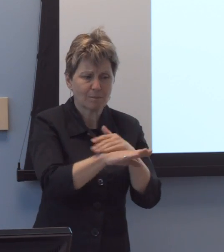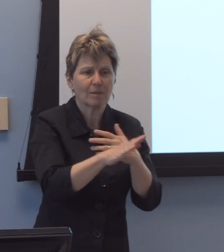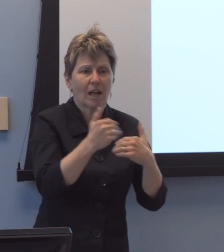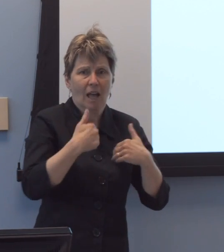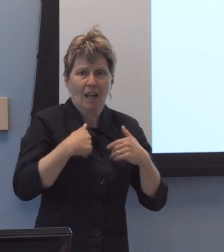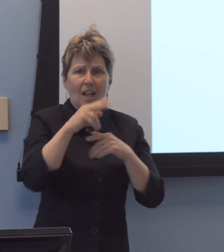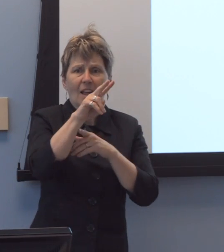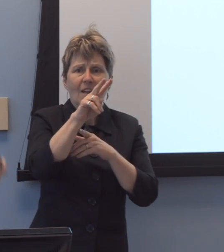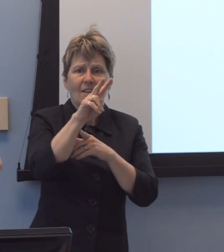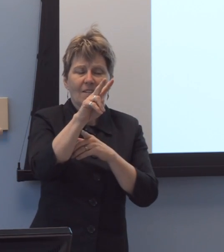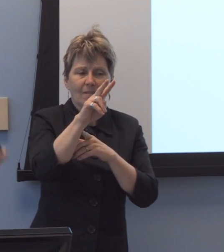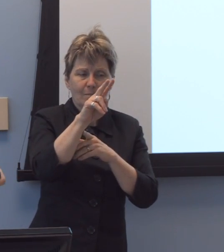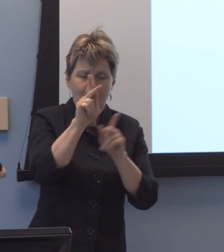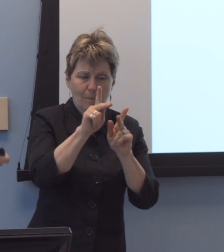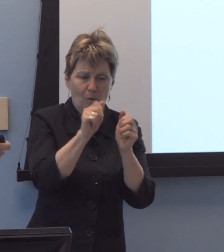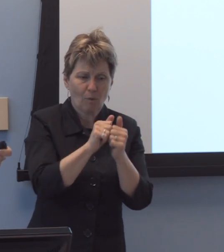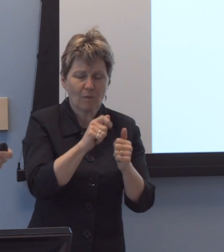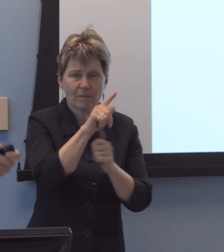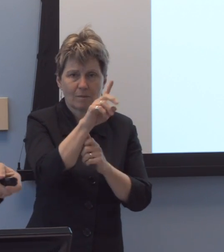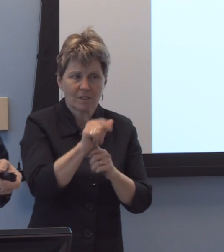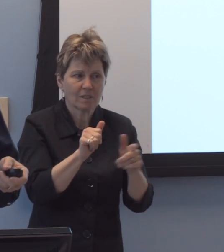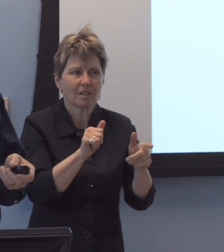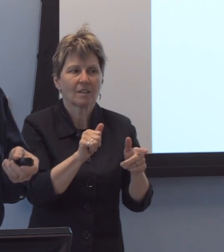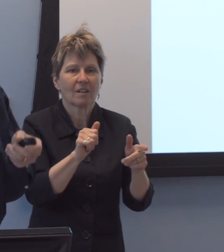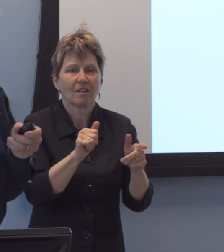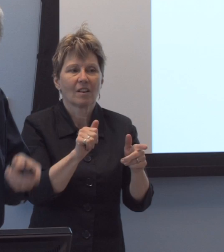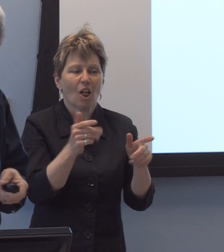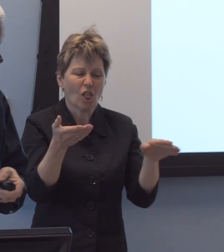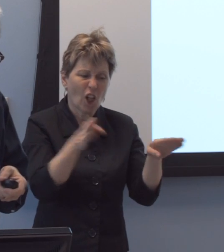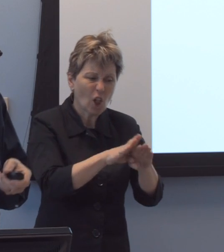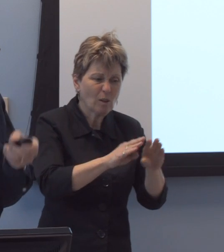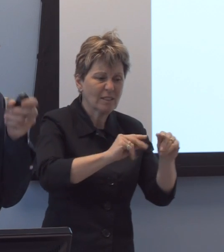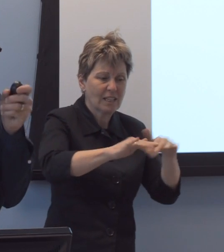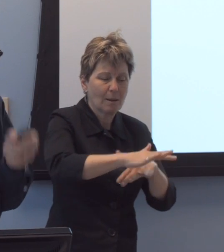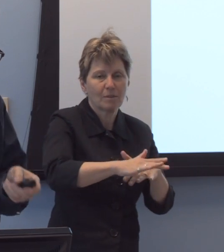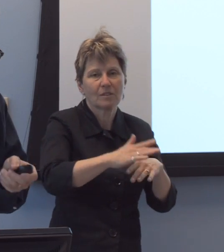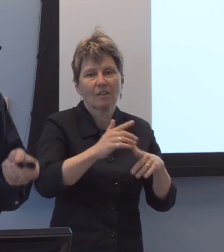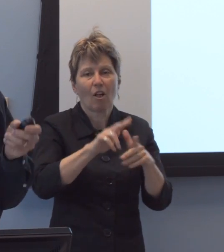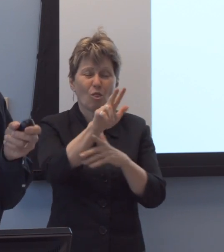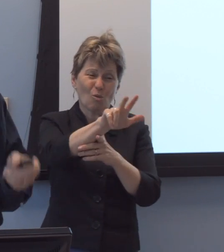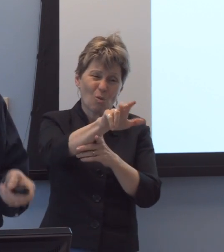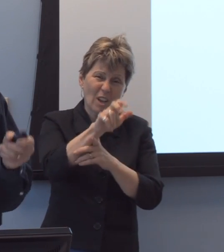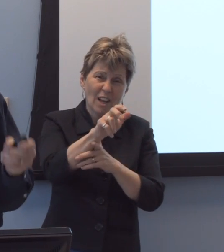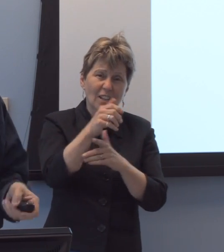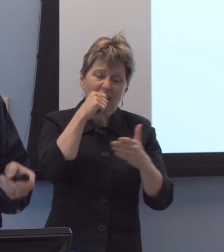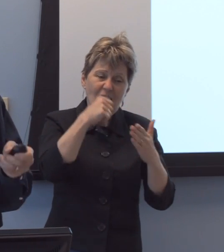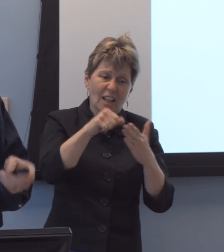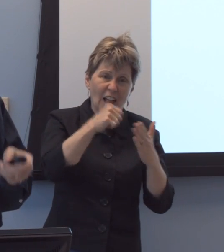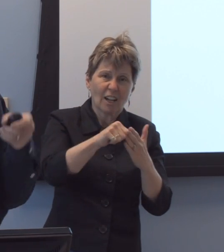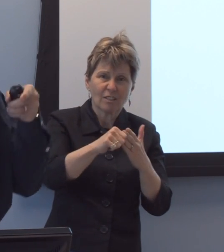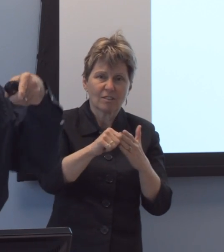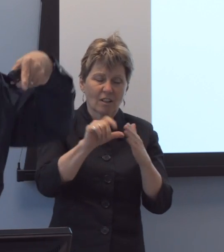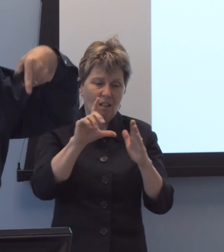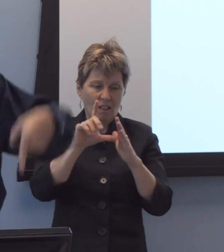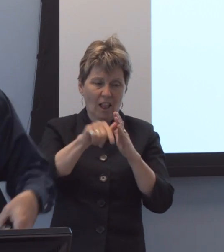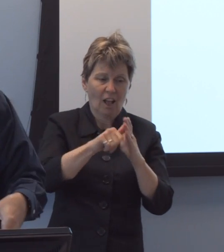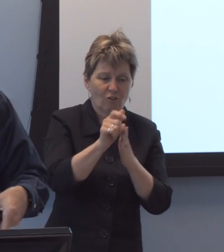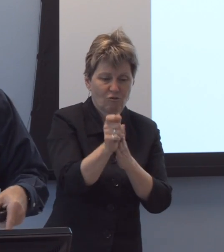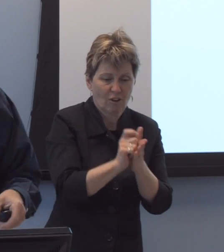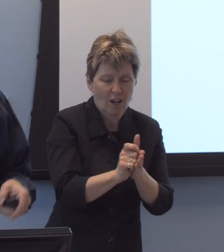and 300 letters yet-uh-l-afterward, when they closed that campus, took 300 institutions of higher education, including this one,